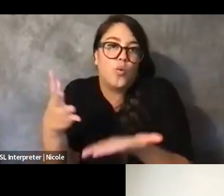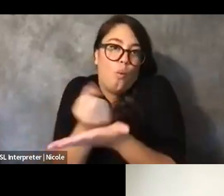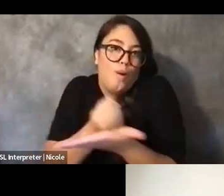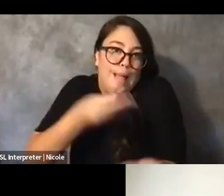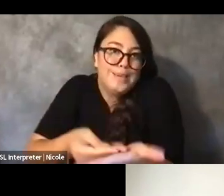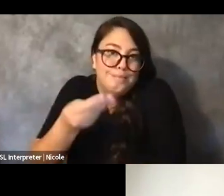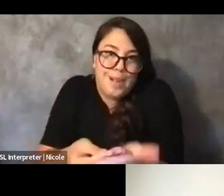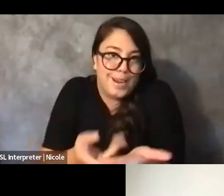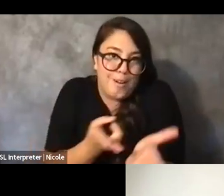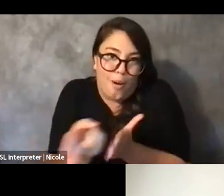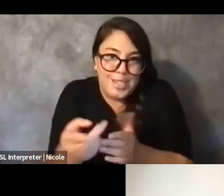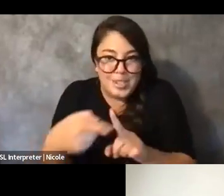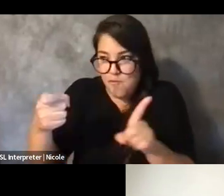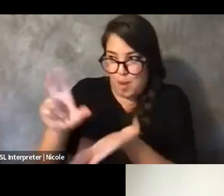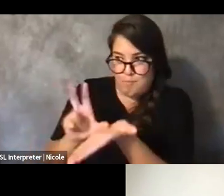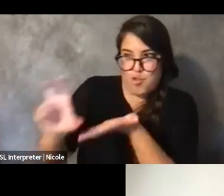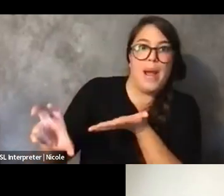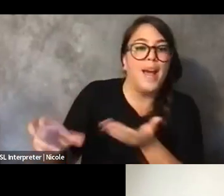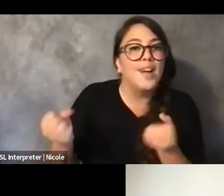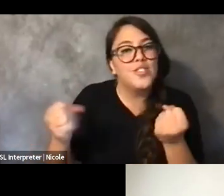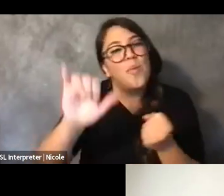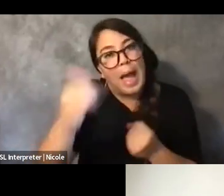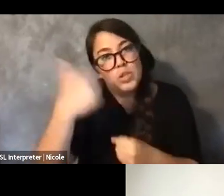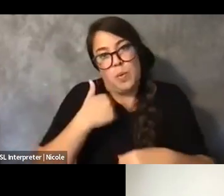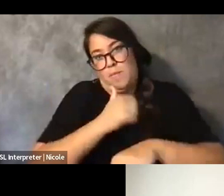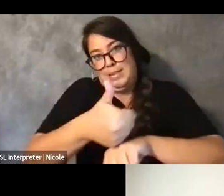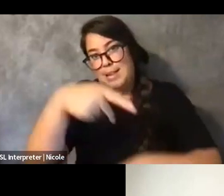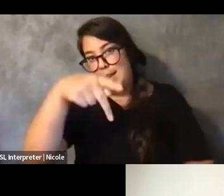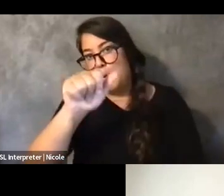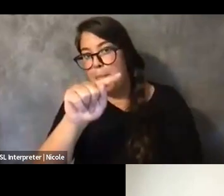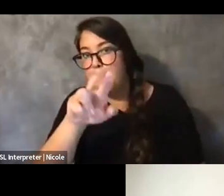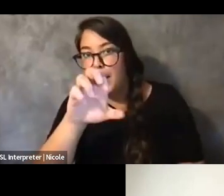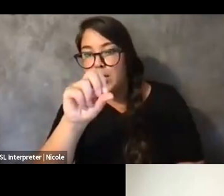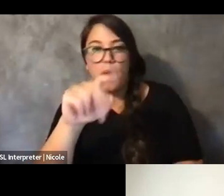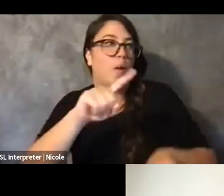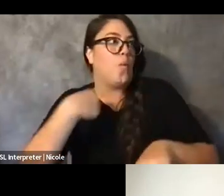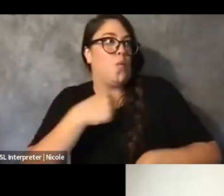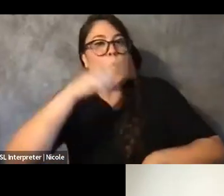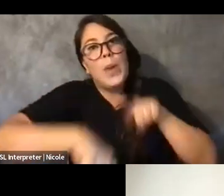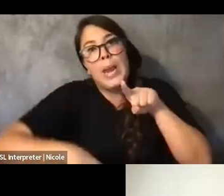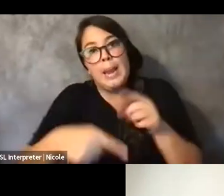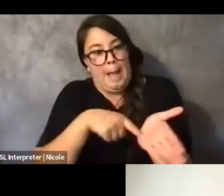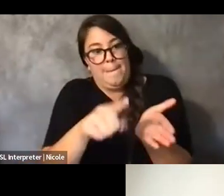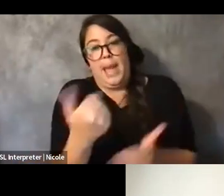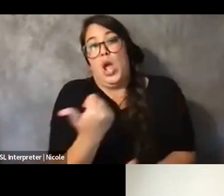because it's like we aren't always able to pay ourselves, you know, with the funds that we're getting inside of academia.